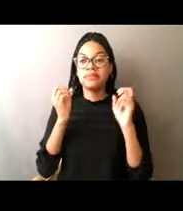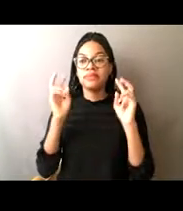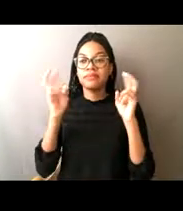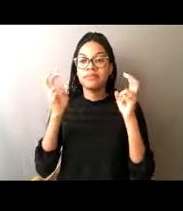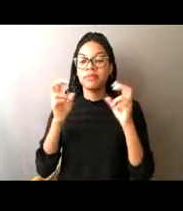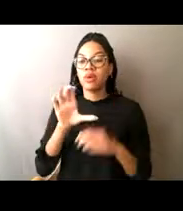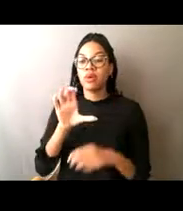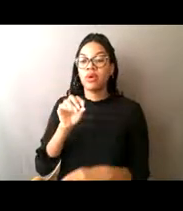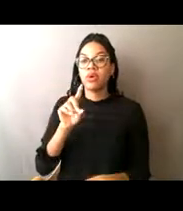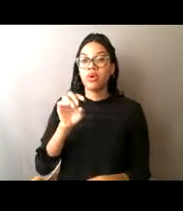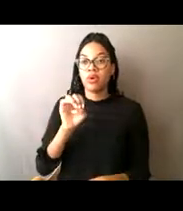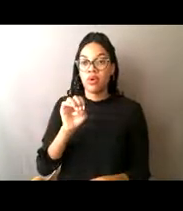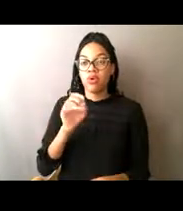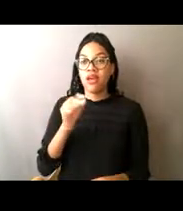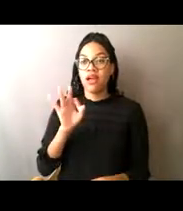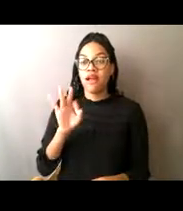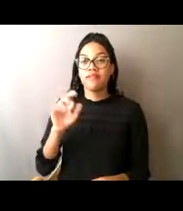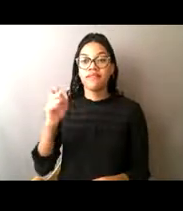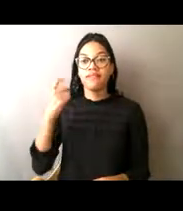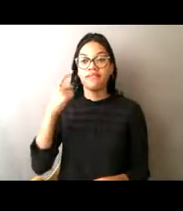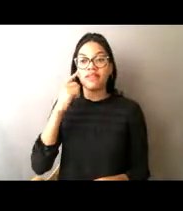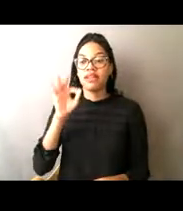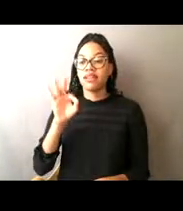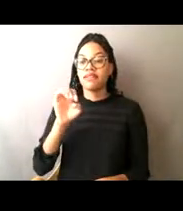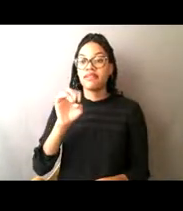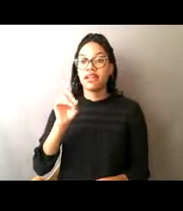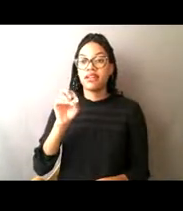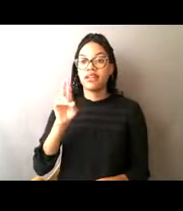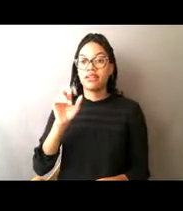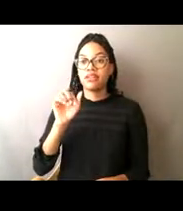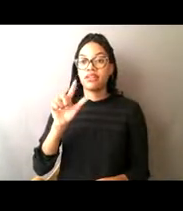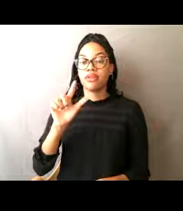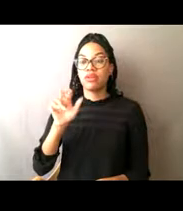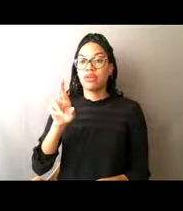and those are on, there's electronic copies of that as well,